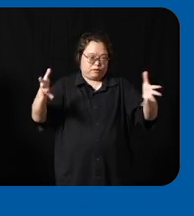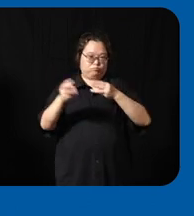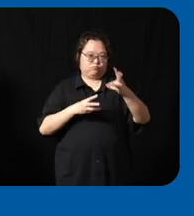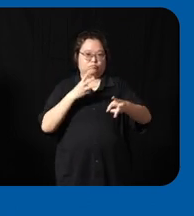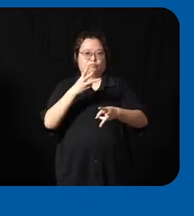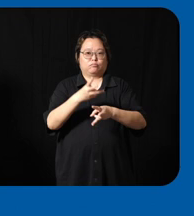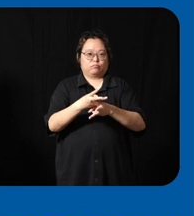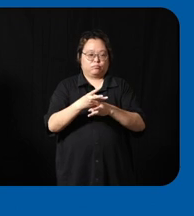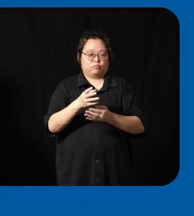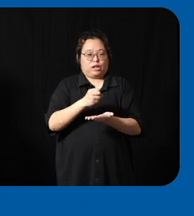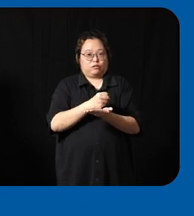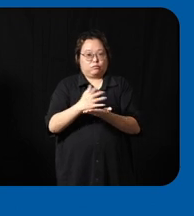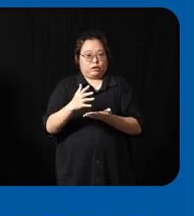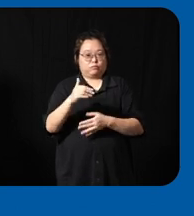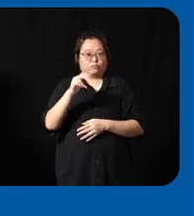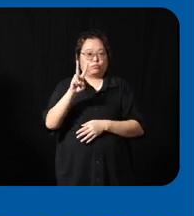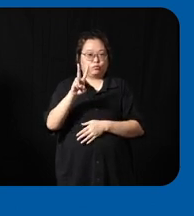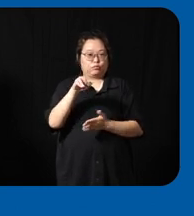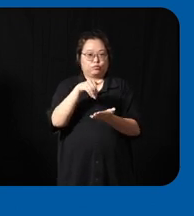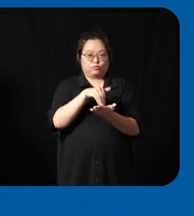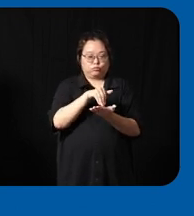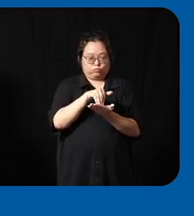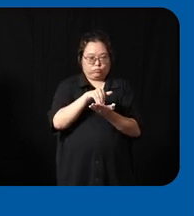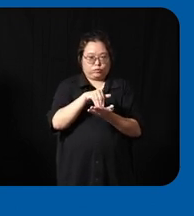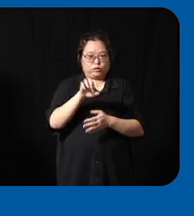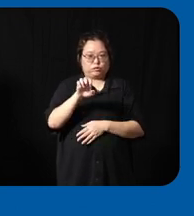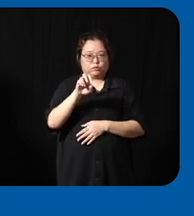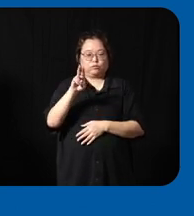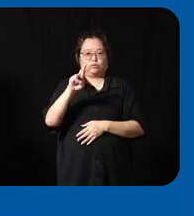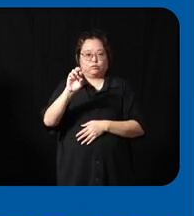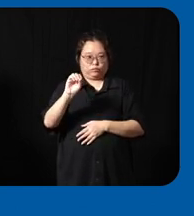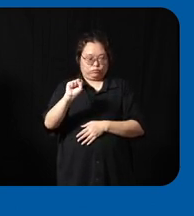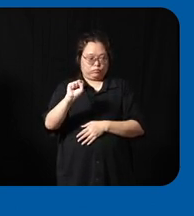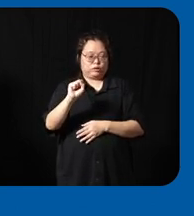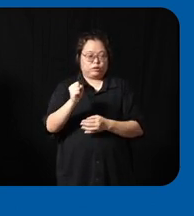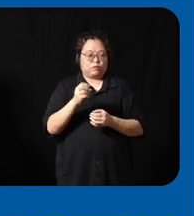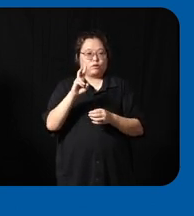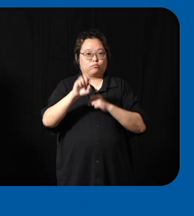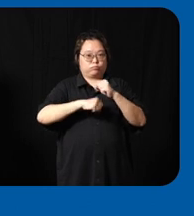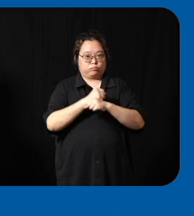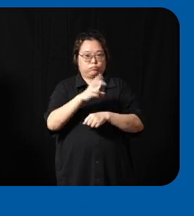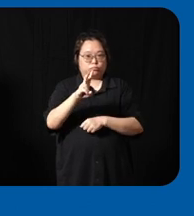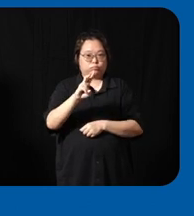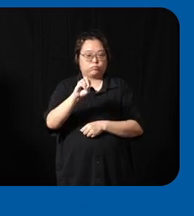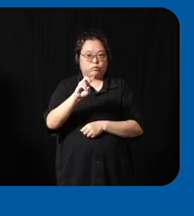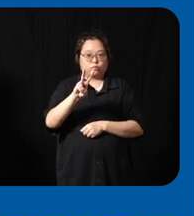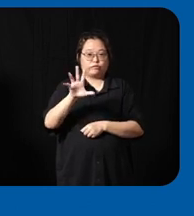2 billion uh Euros with diverse businesses worldwide by 2025 and we want to increase